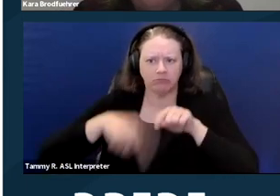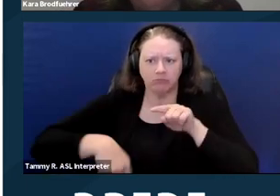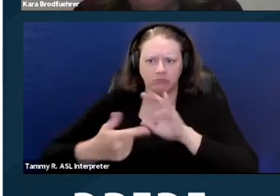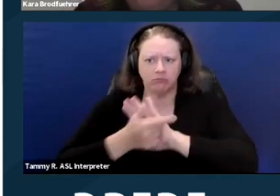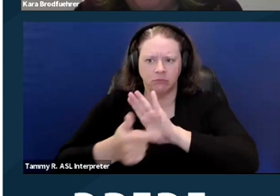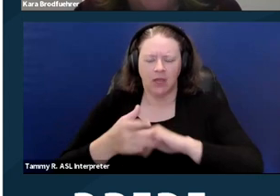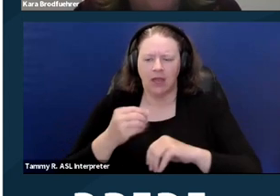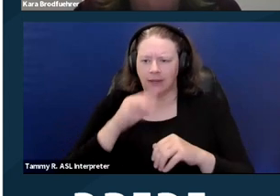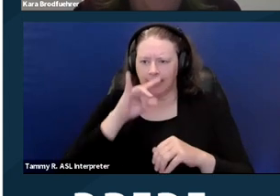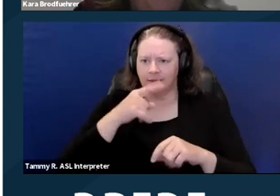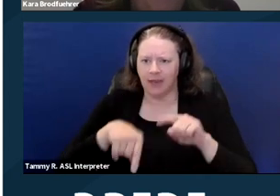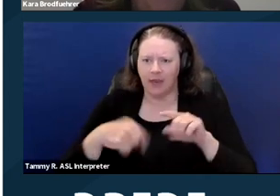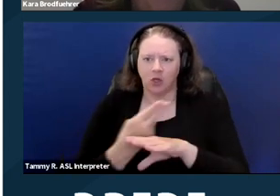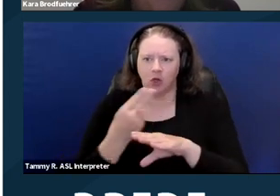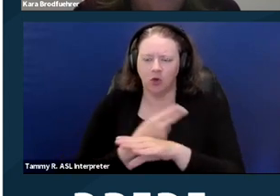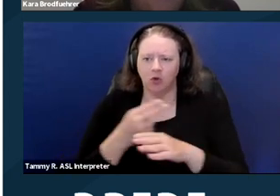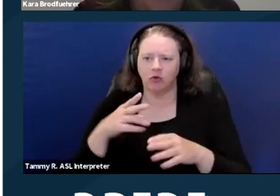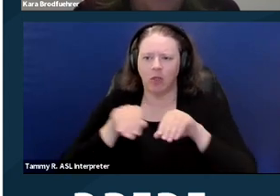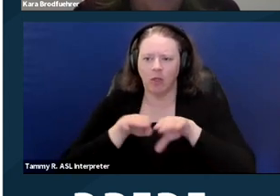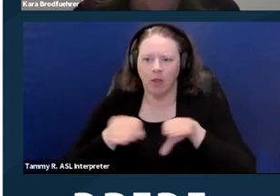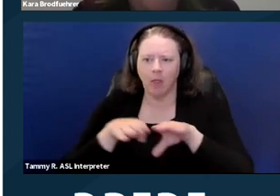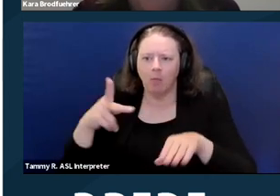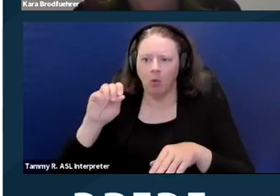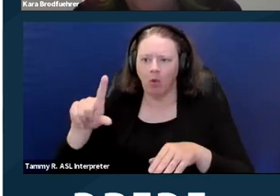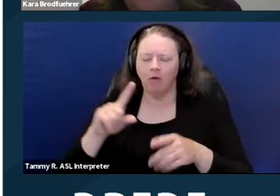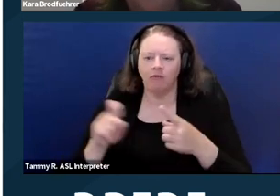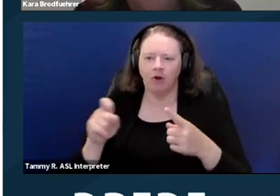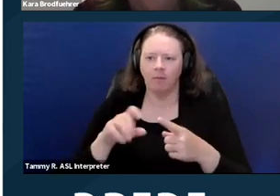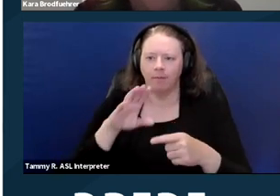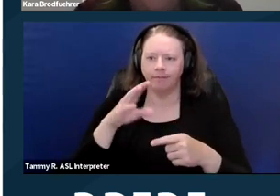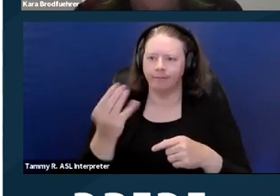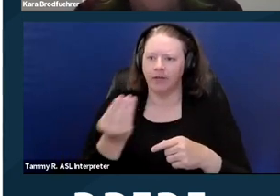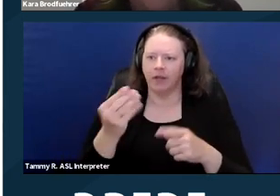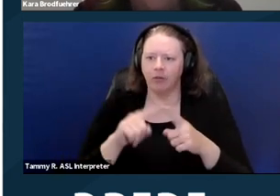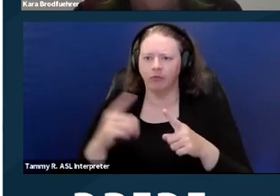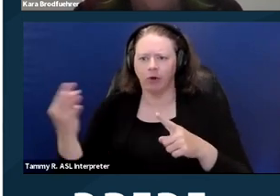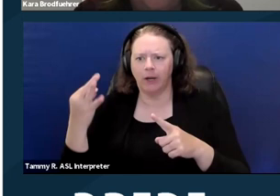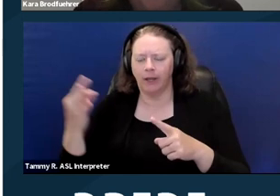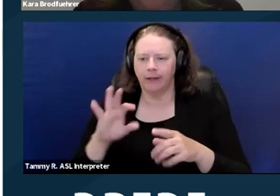to use the pool except for Monday to Friday, nine to three, and that's when kids are usually in school.